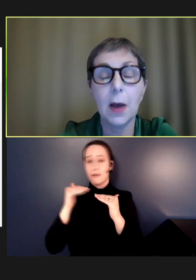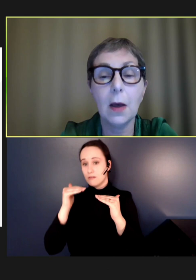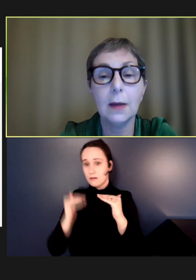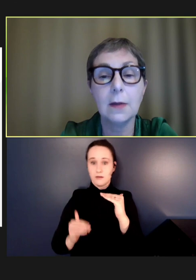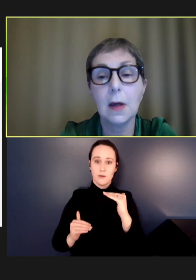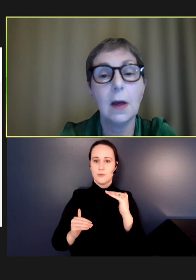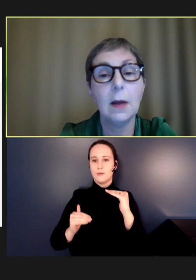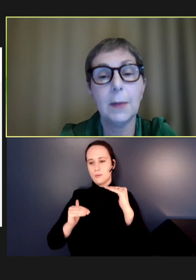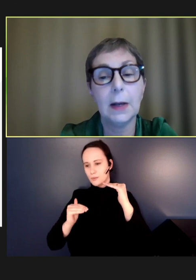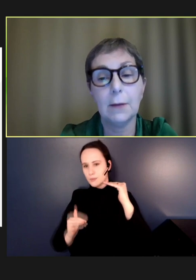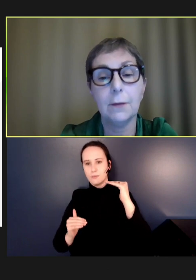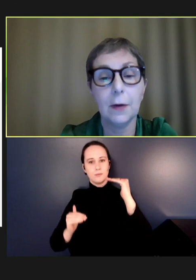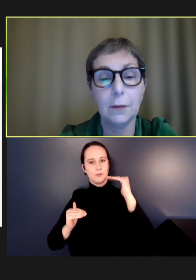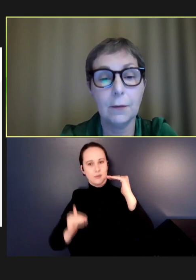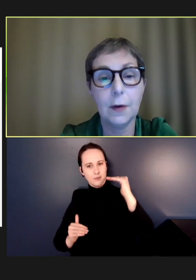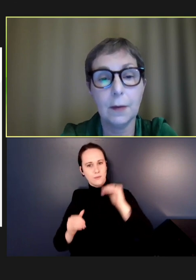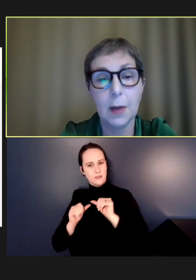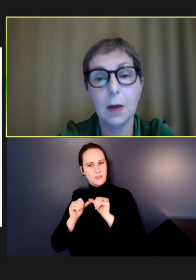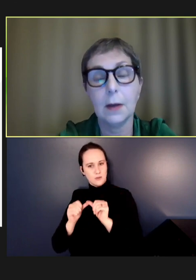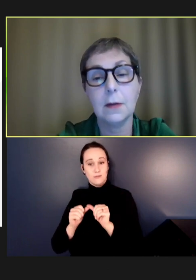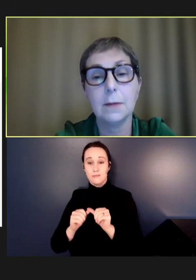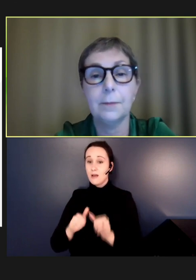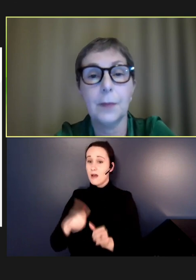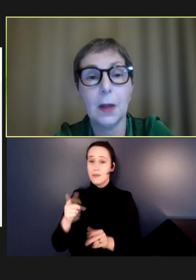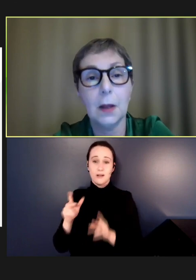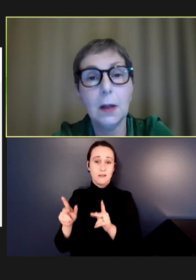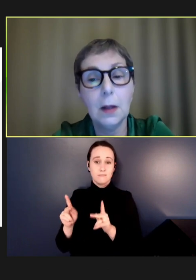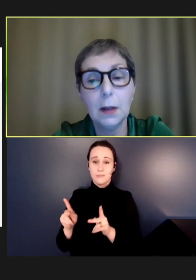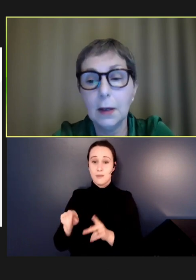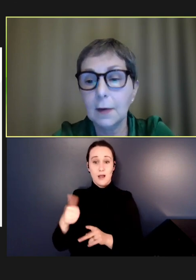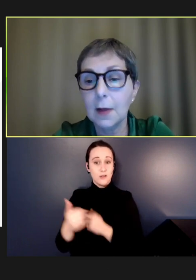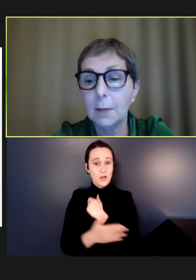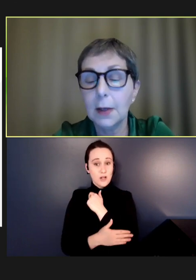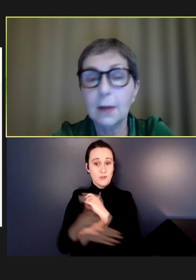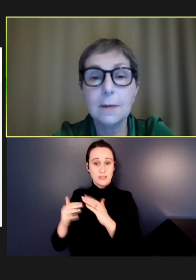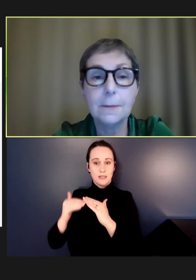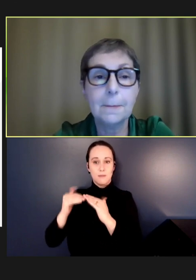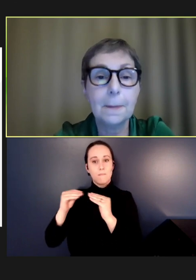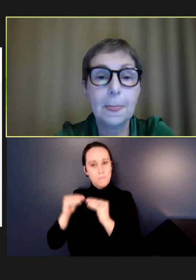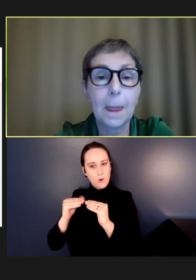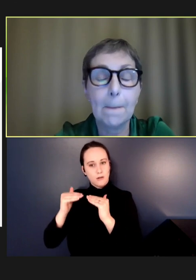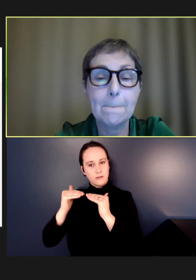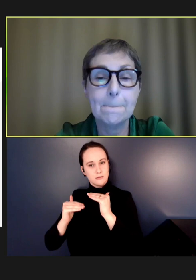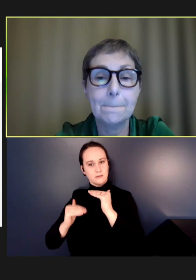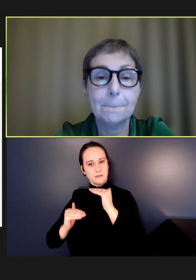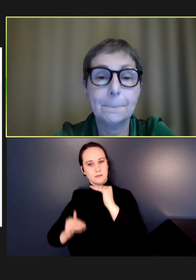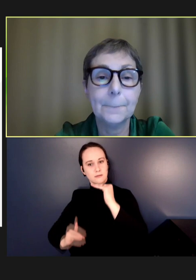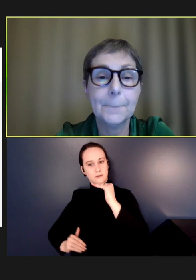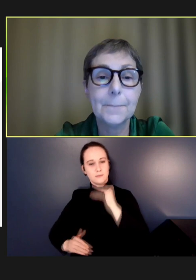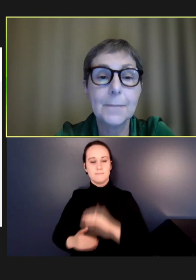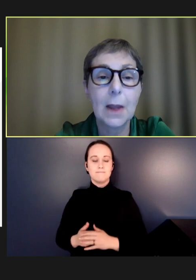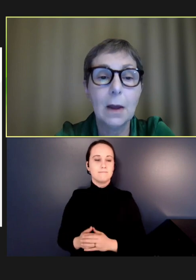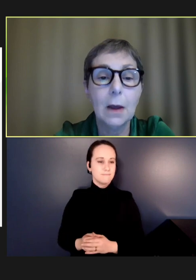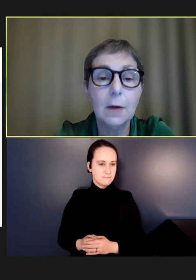behind, are being left further and further behind. Next slide, please.